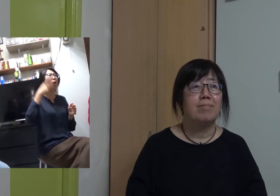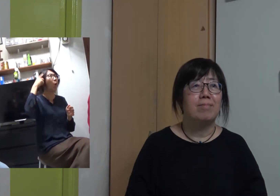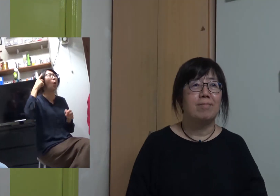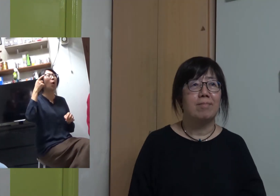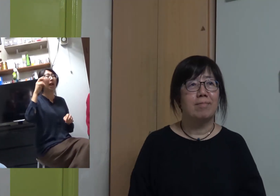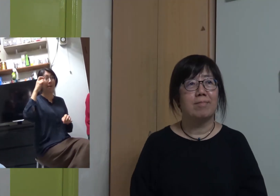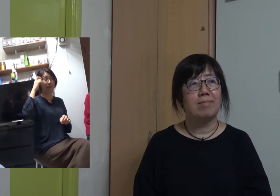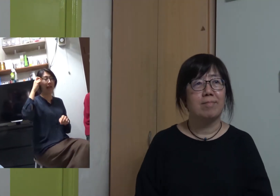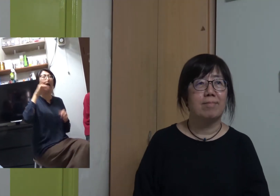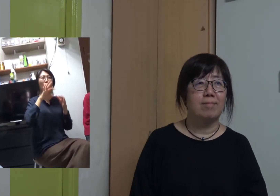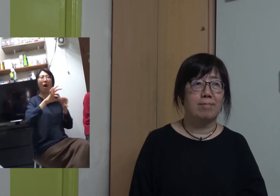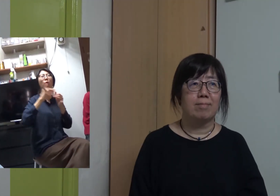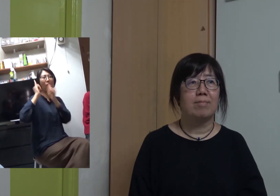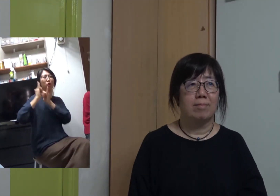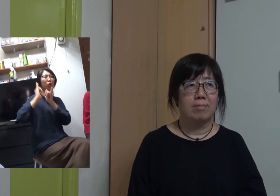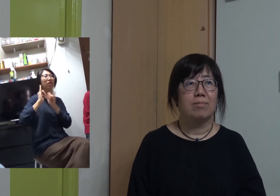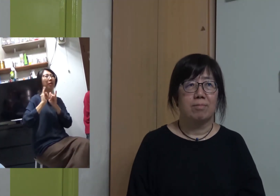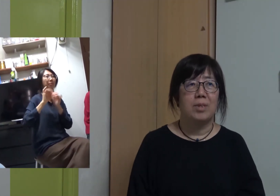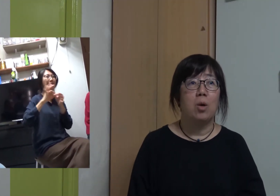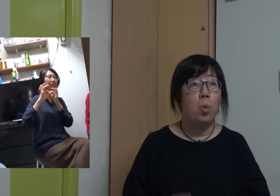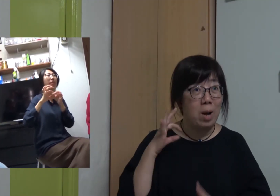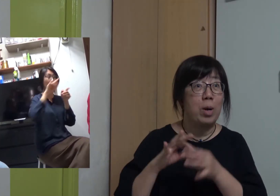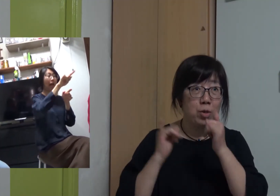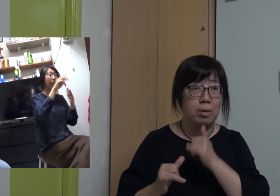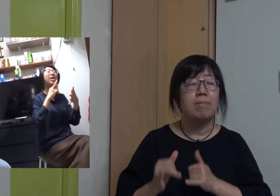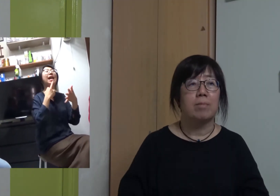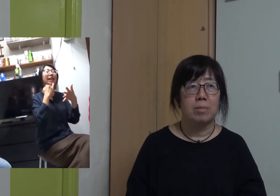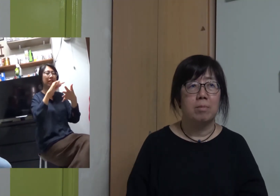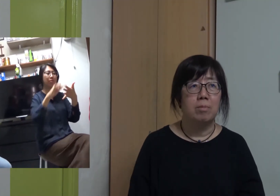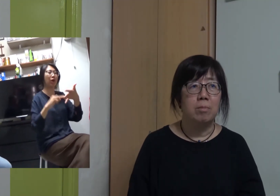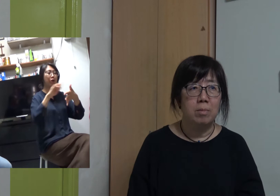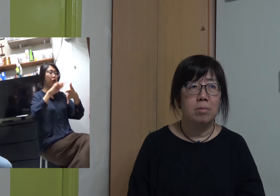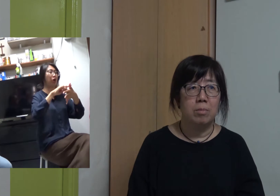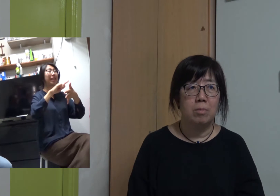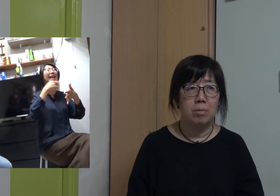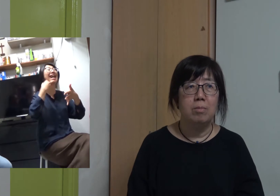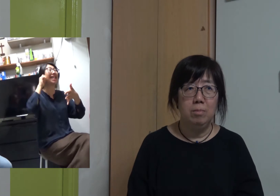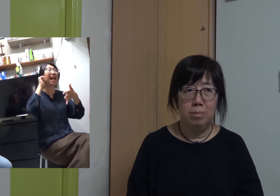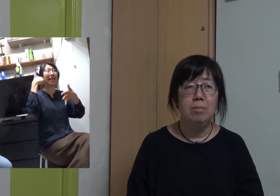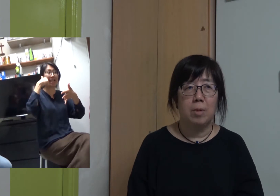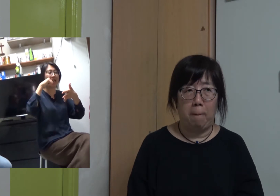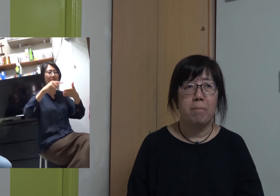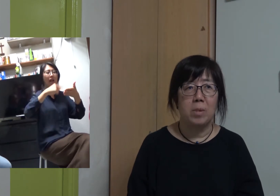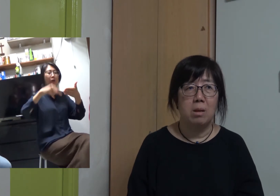Hoi Yan: I think it's all about heredity (Yuet Sheung: hereditary?) Because your siblings except for your eldest sister, who has a normal hearing